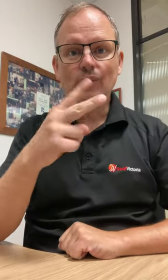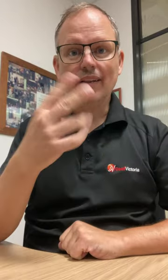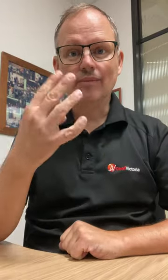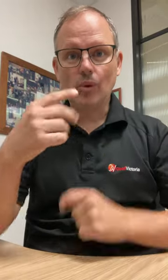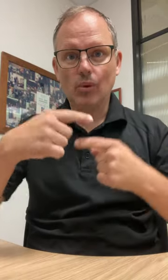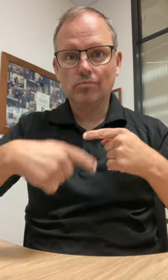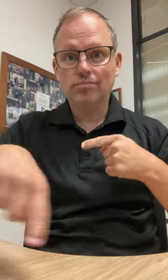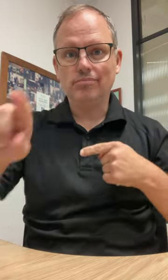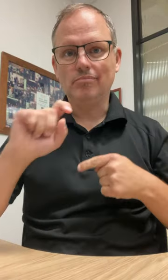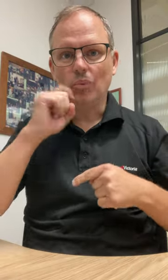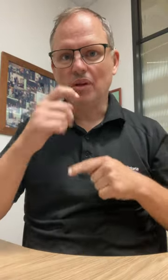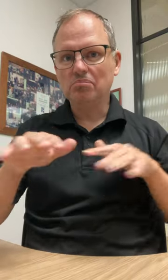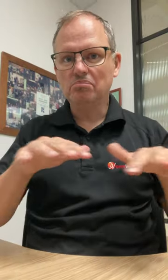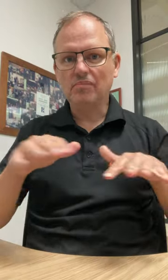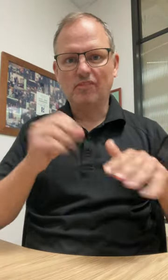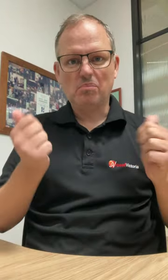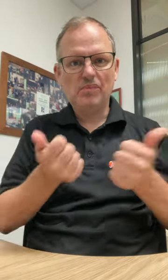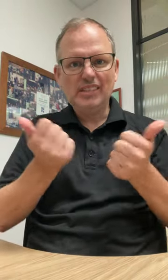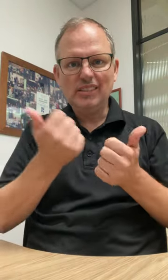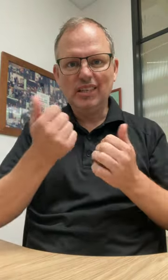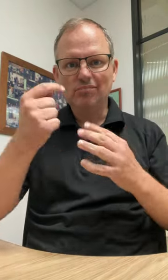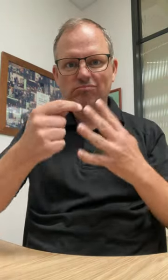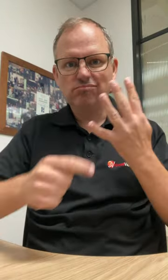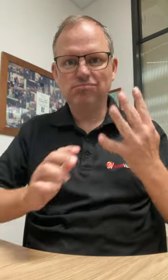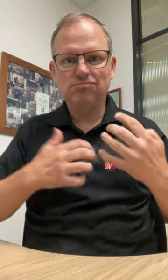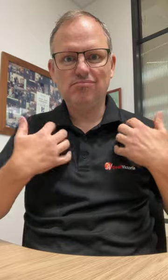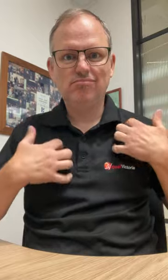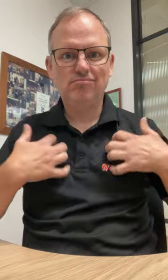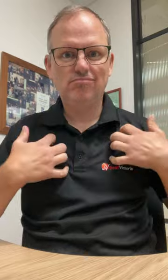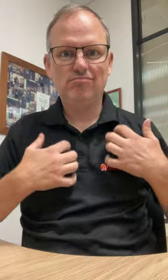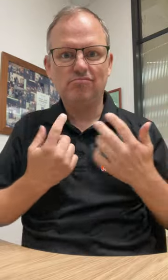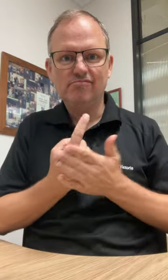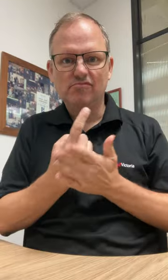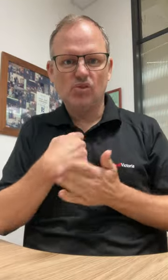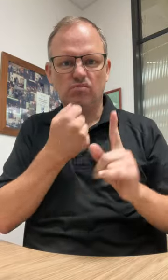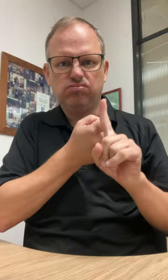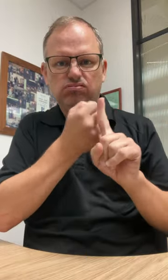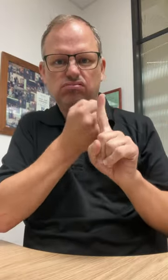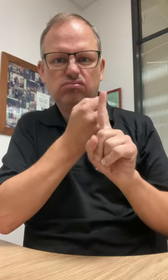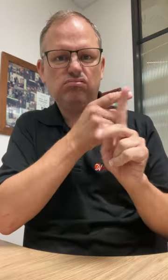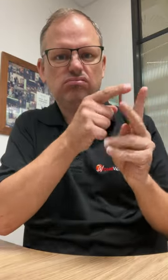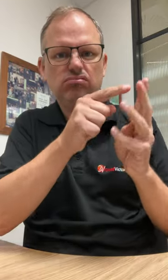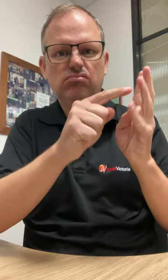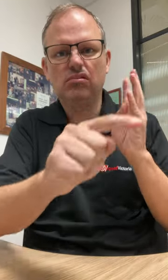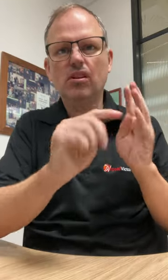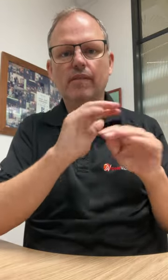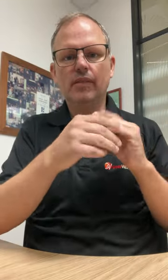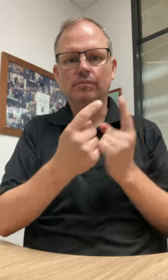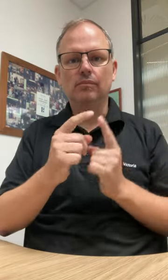2024 is set to be a very busy year, with many exciting advocacy opportunities on the horizon.